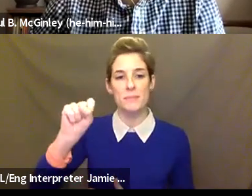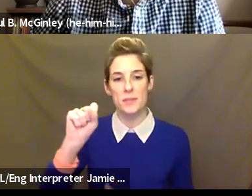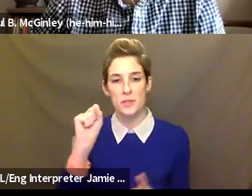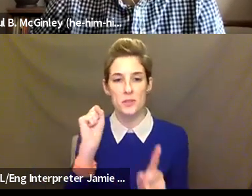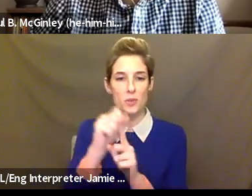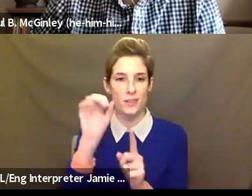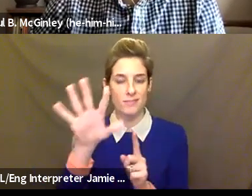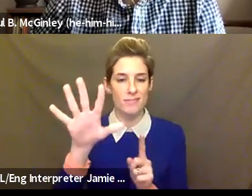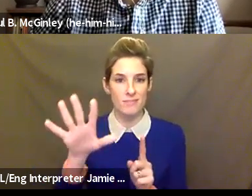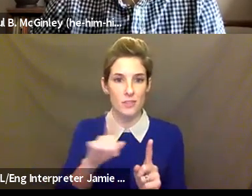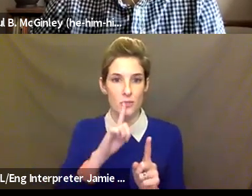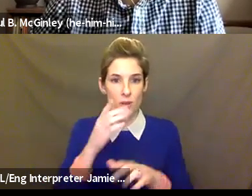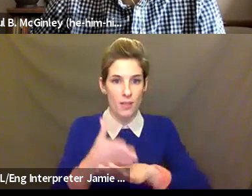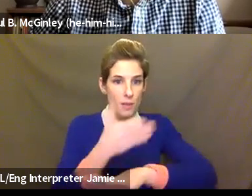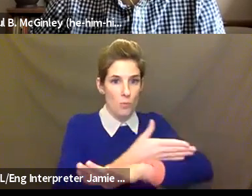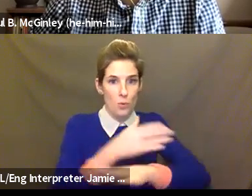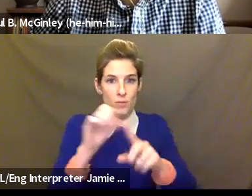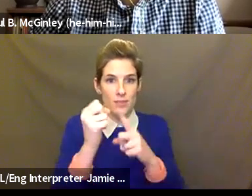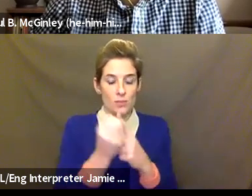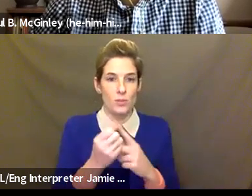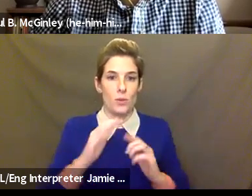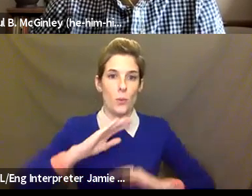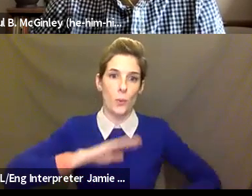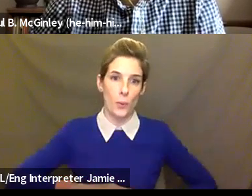really made my life much easier in this space."